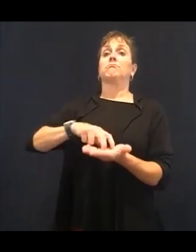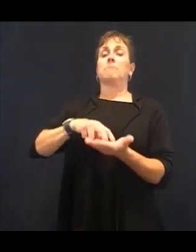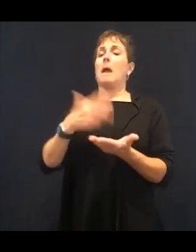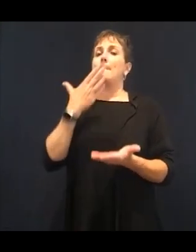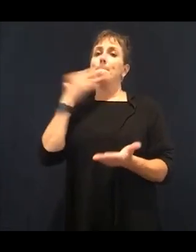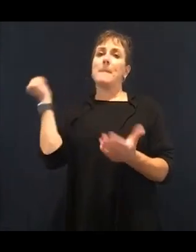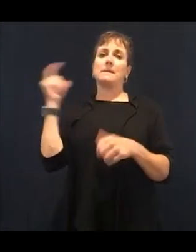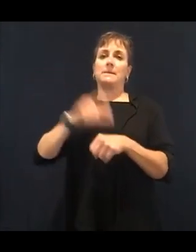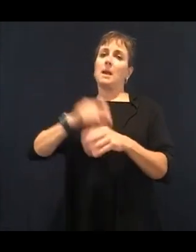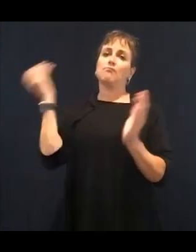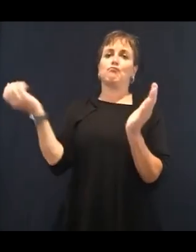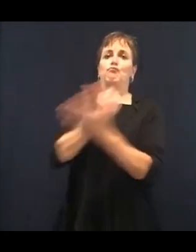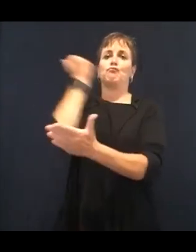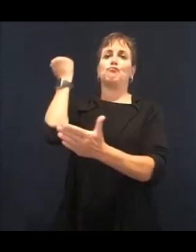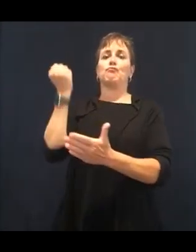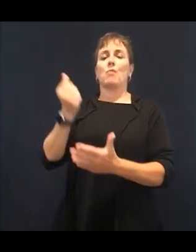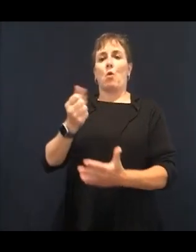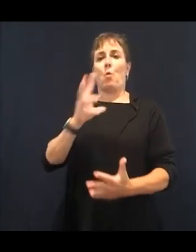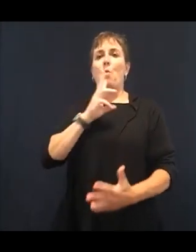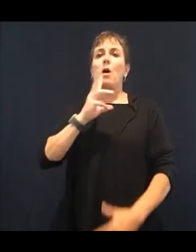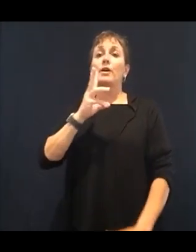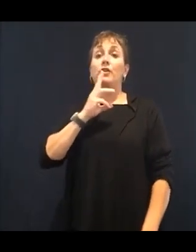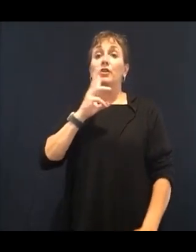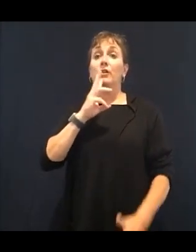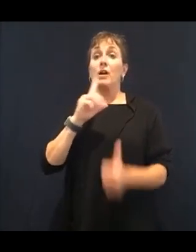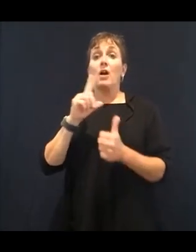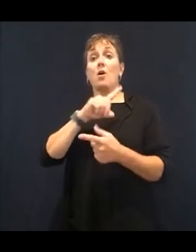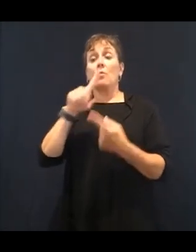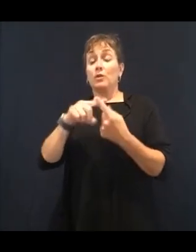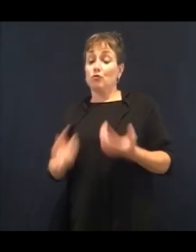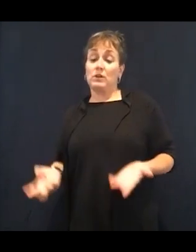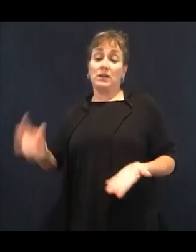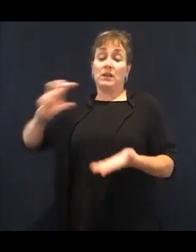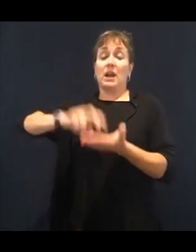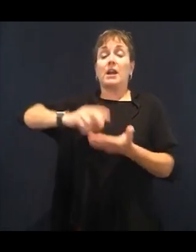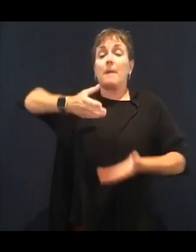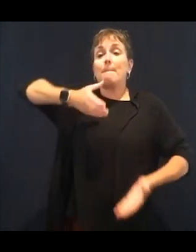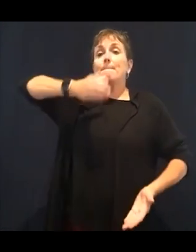to your water, lukewarm or room temperature, water, adding lemon